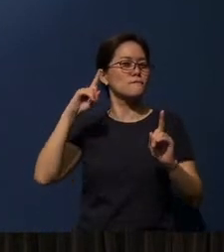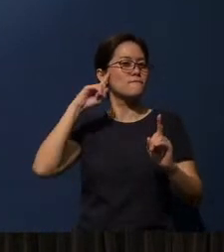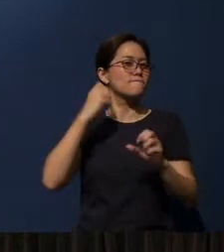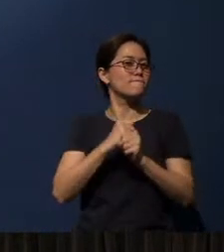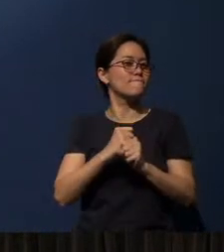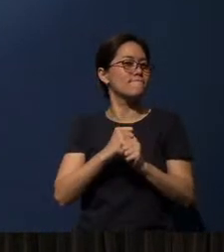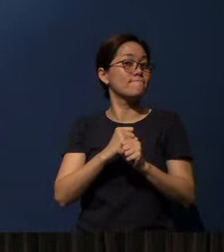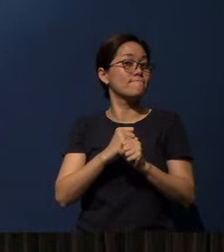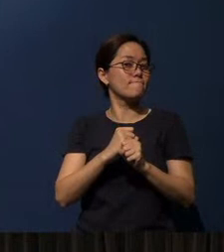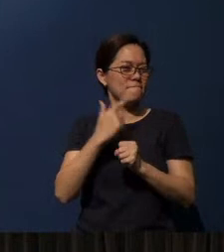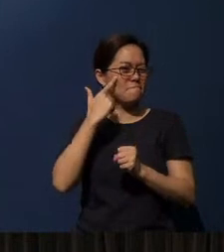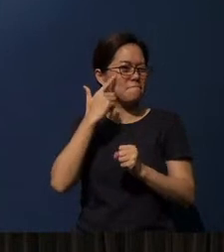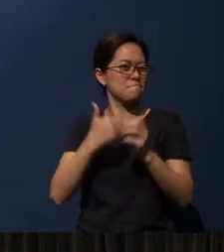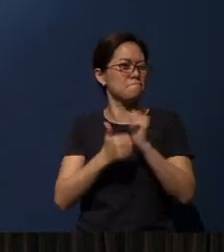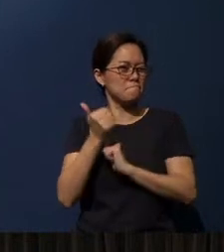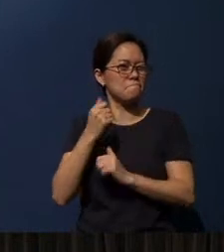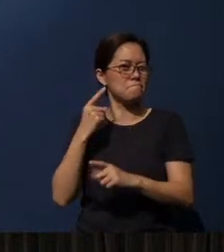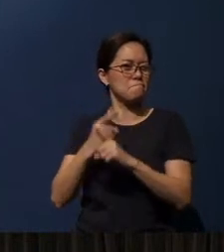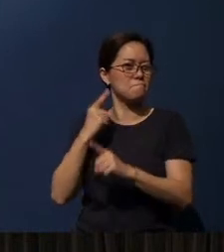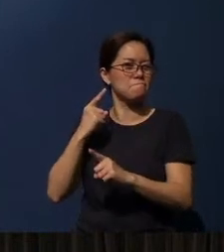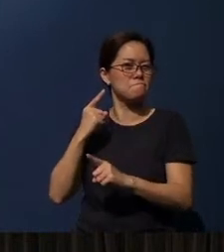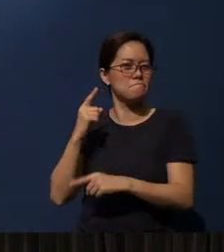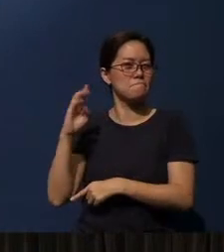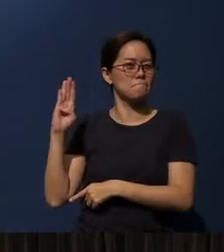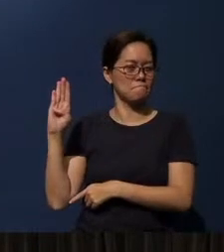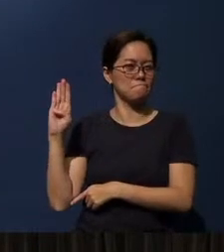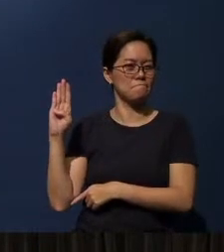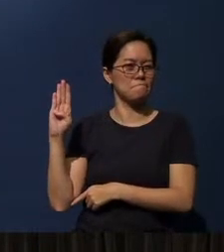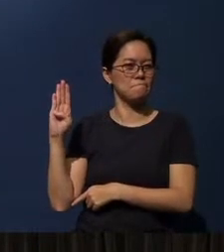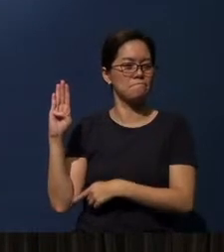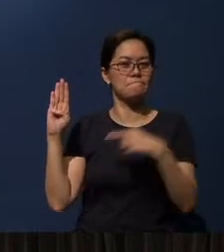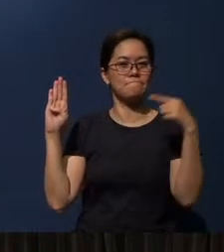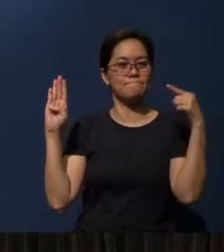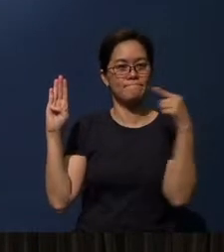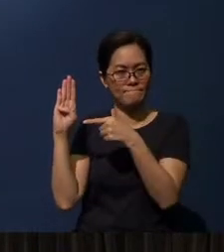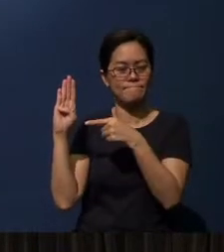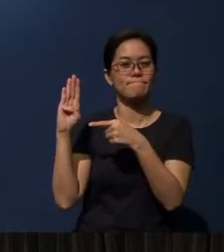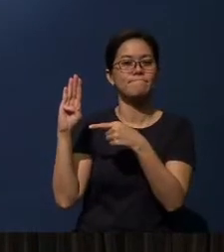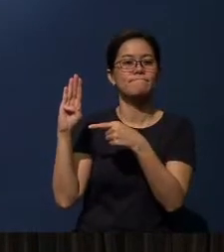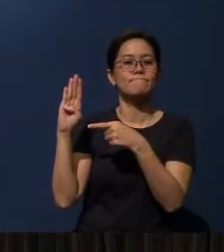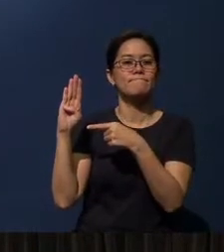I think most of you got it correct. Yes, this is biblical faith.